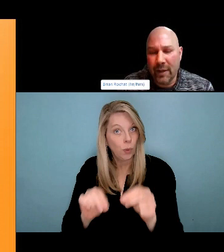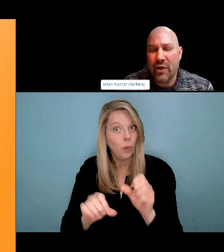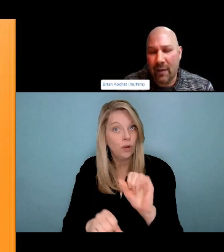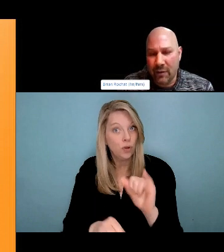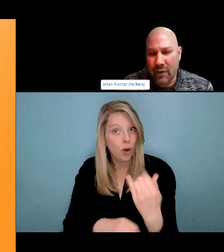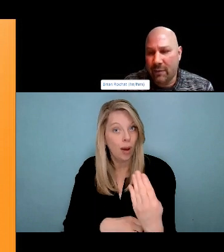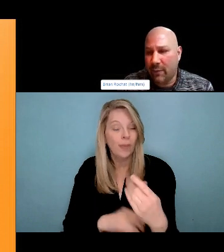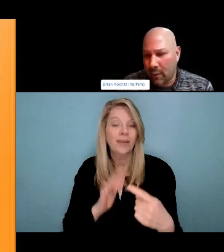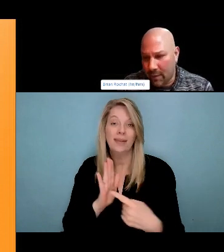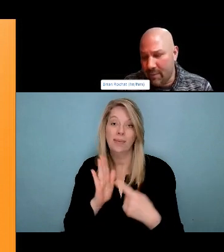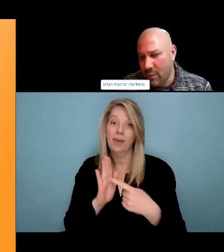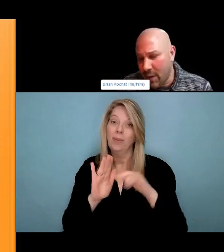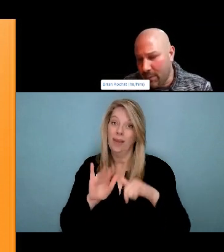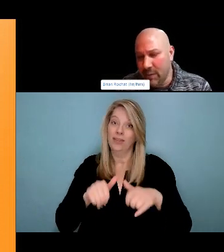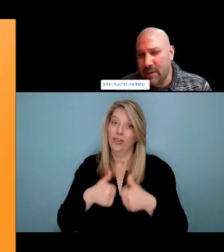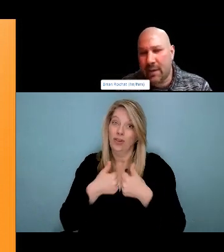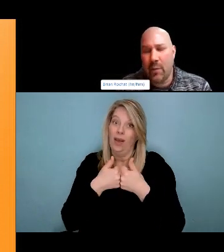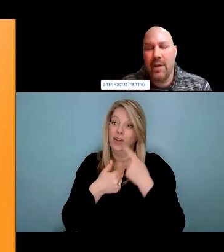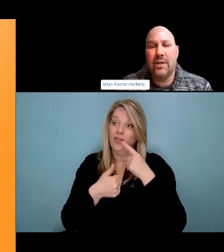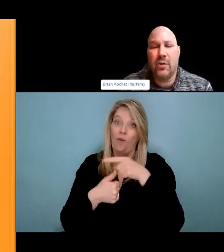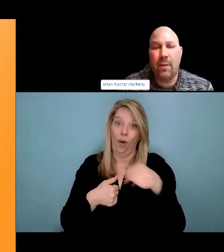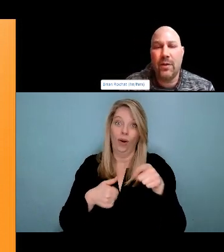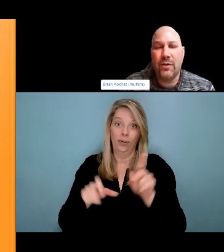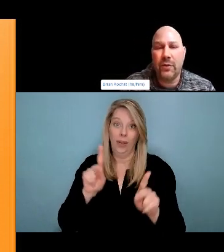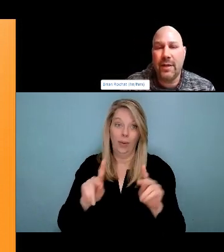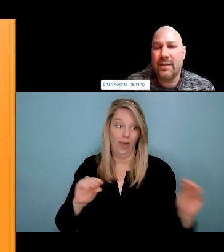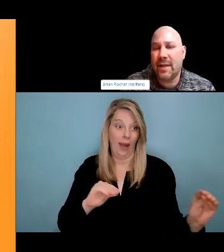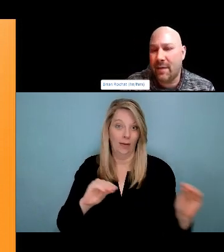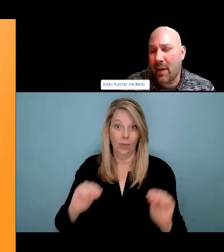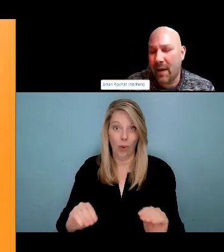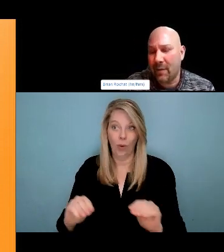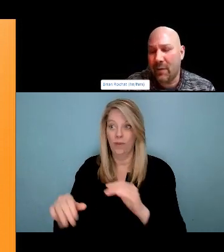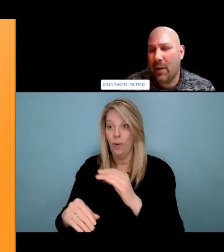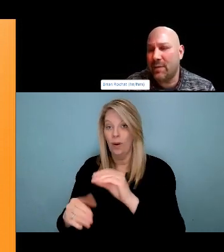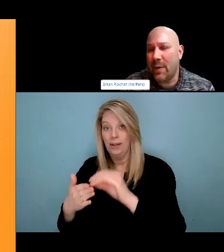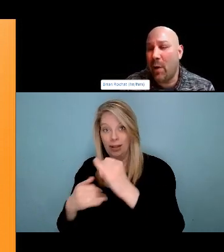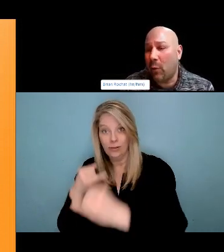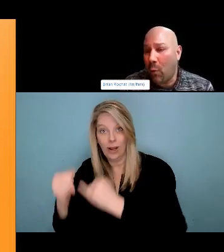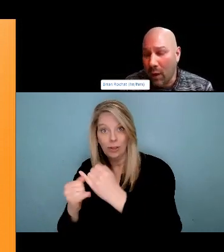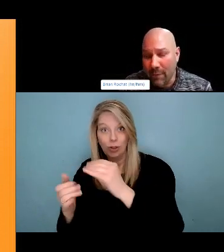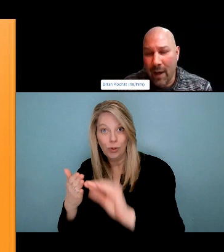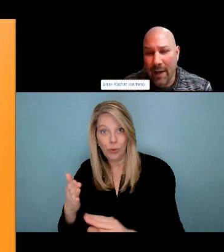policies, programs and practices that are grounded in local indigenous knowledge, traditions, teaching, ceremonies, land, and languages where appropriate.